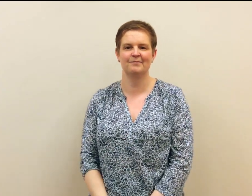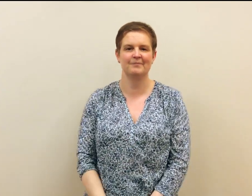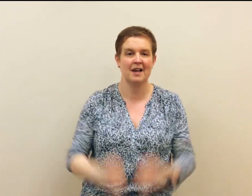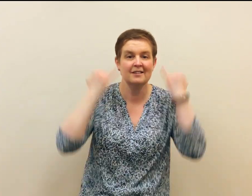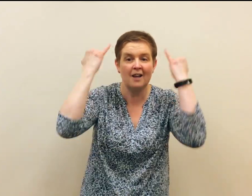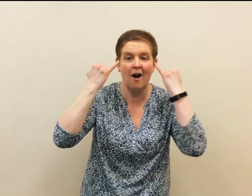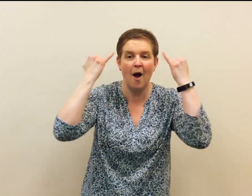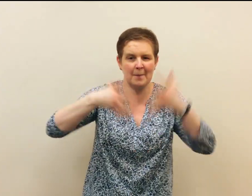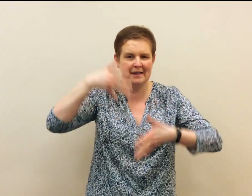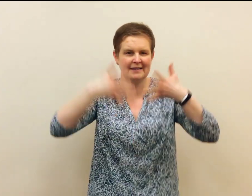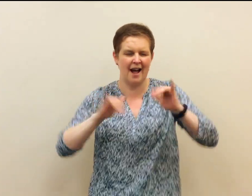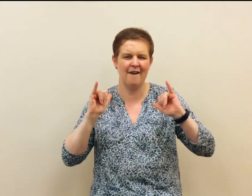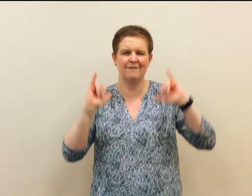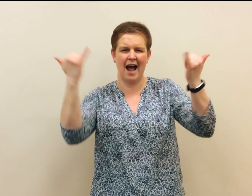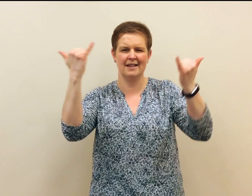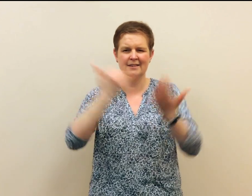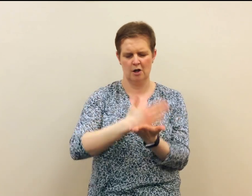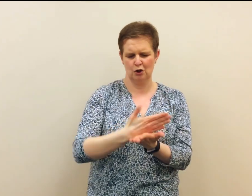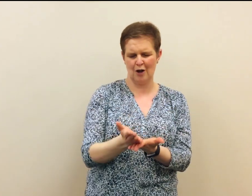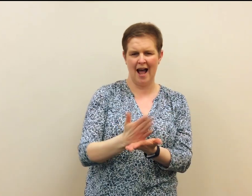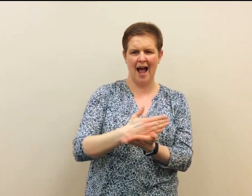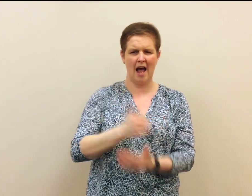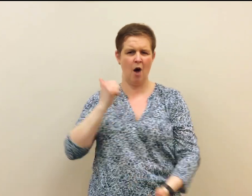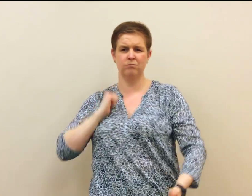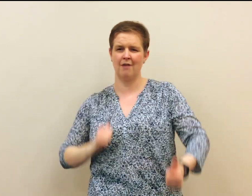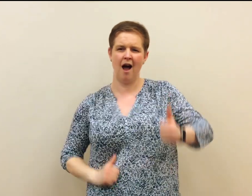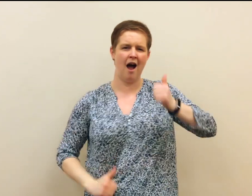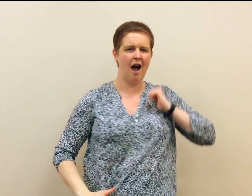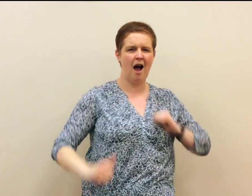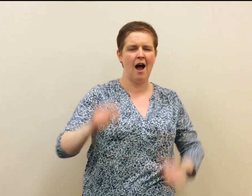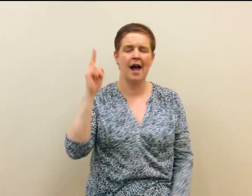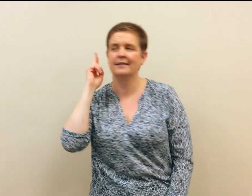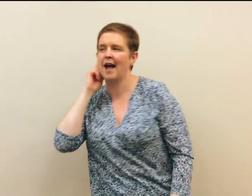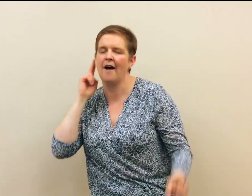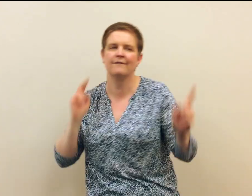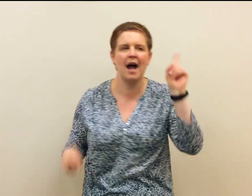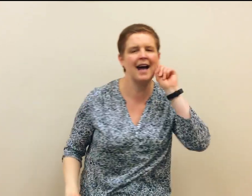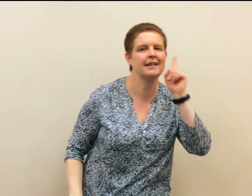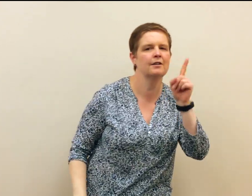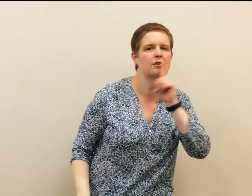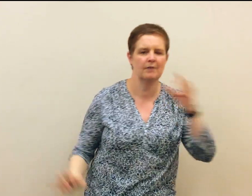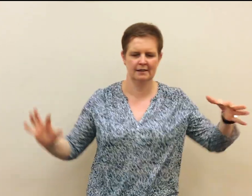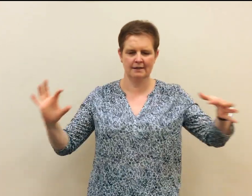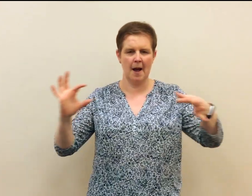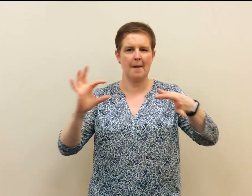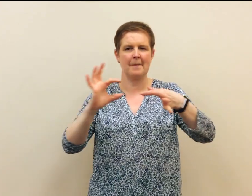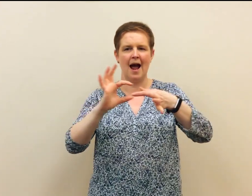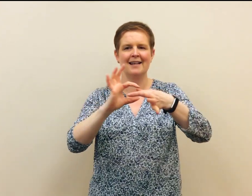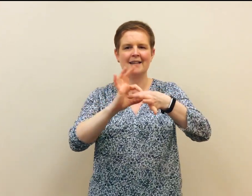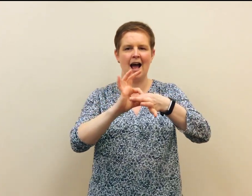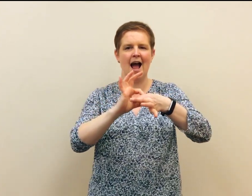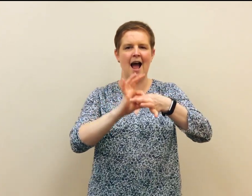Derby Signfest share our pride Deaf and hearing side by side